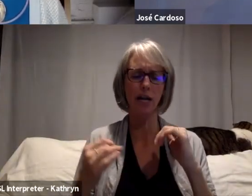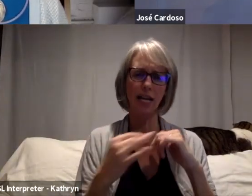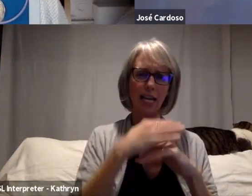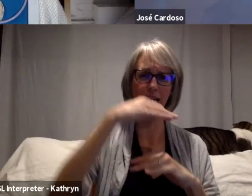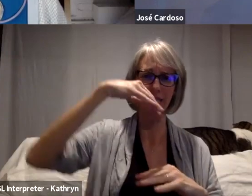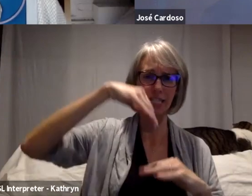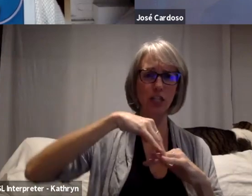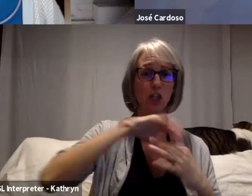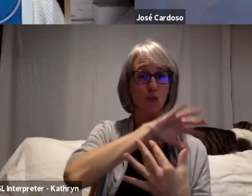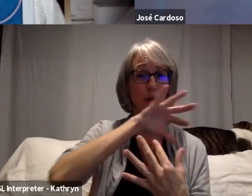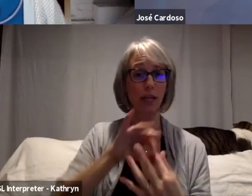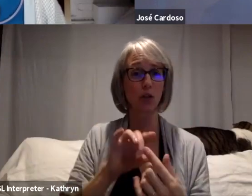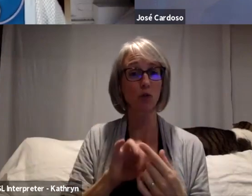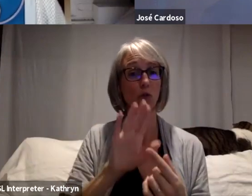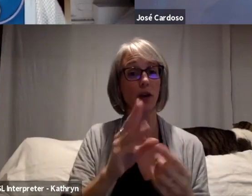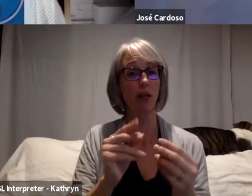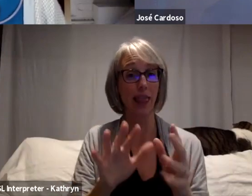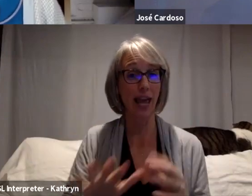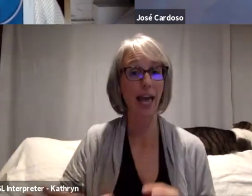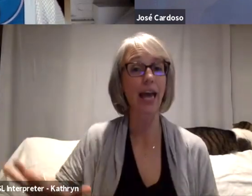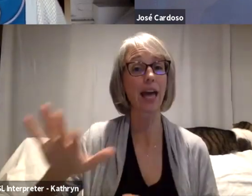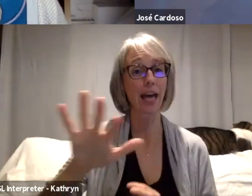and so I certainly think that there's a lot of folks that can relate